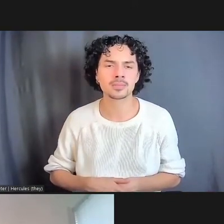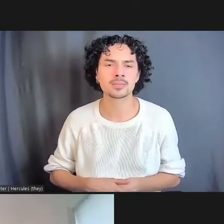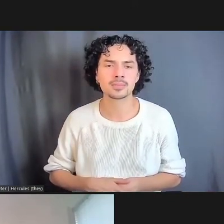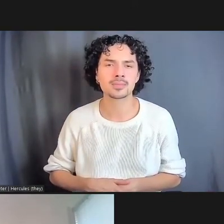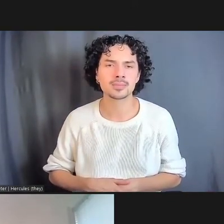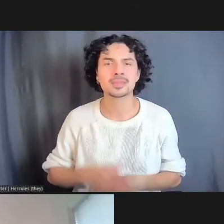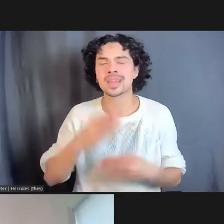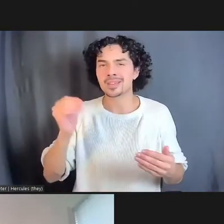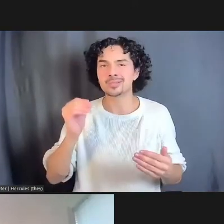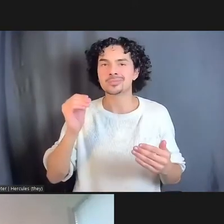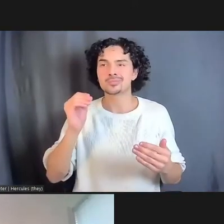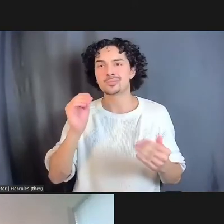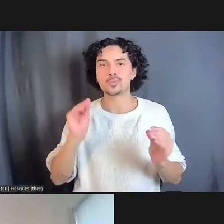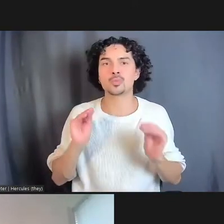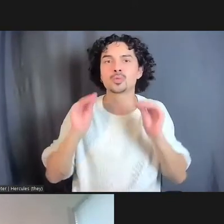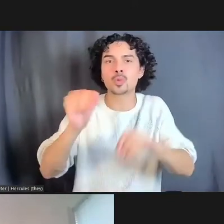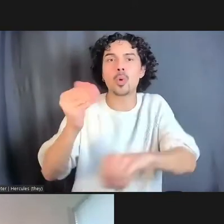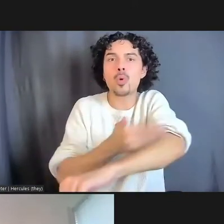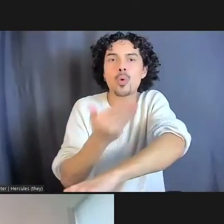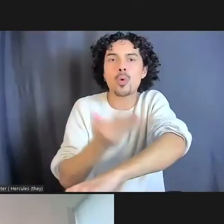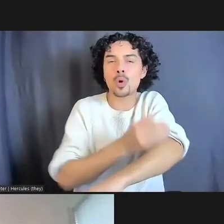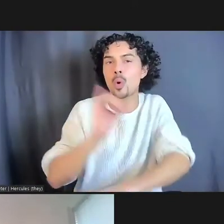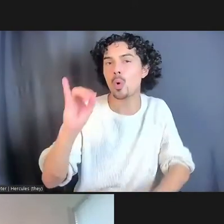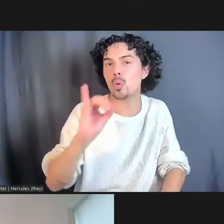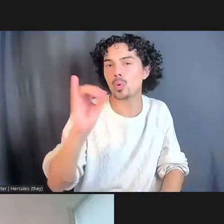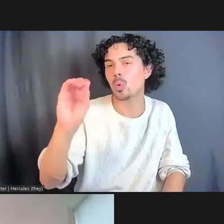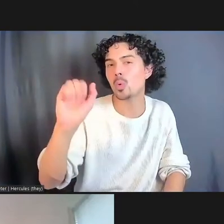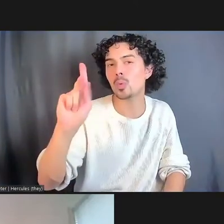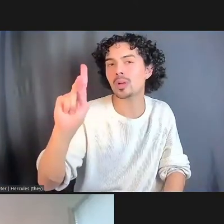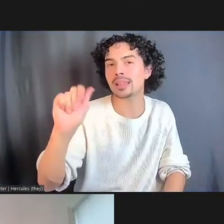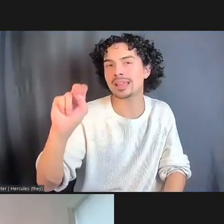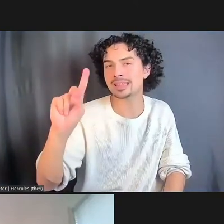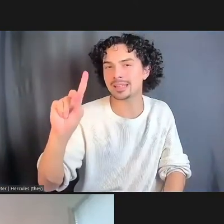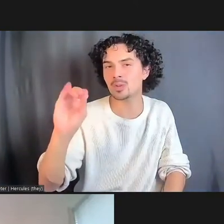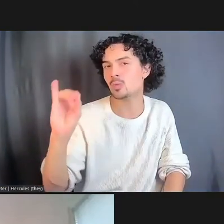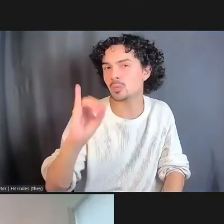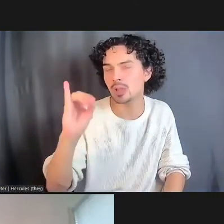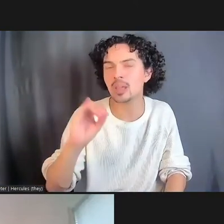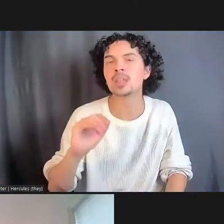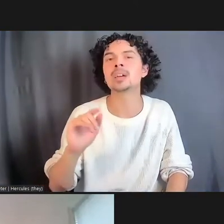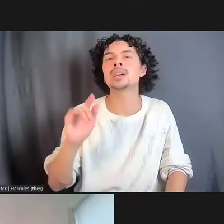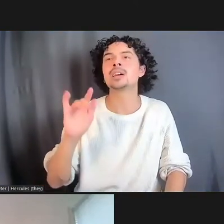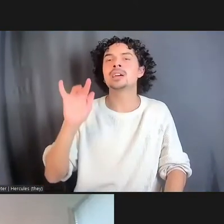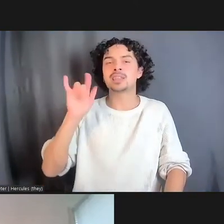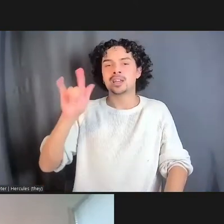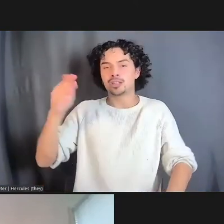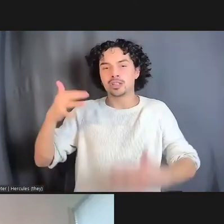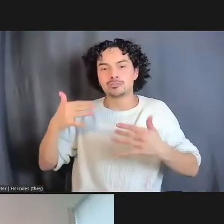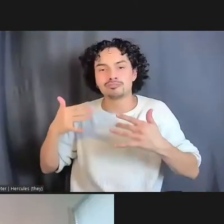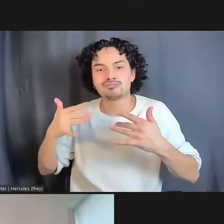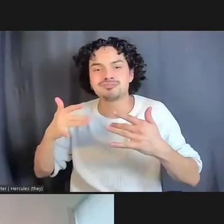Oakland, which is one of your projects, is built as a first center for restorative justice and restorative economics.